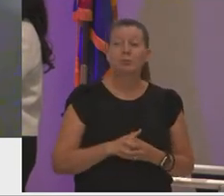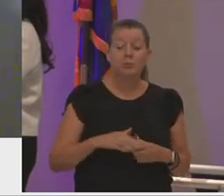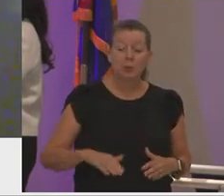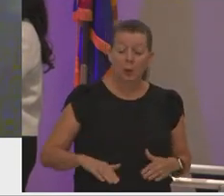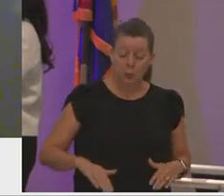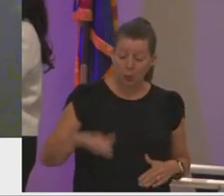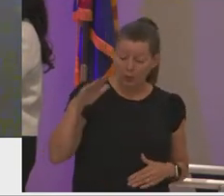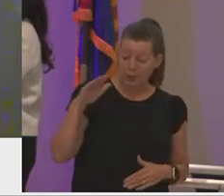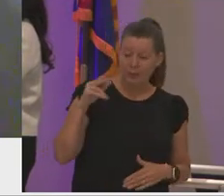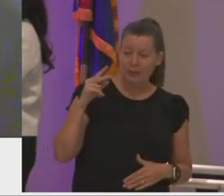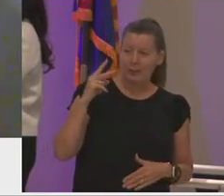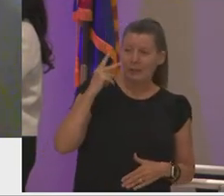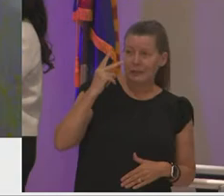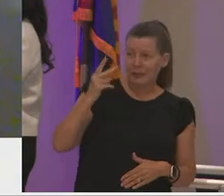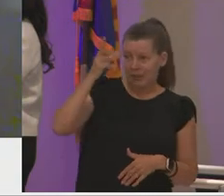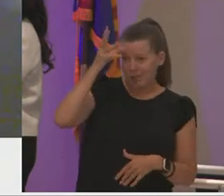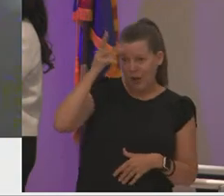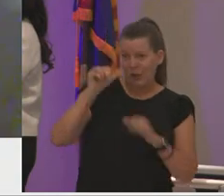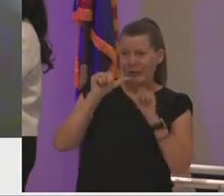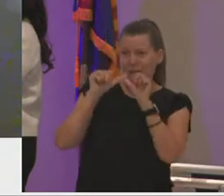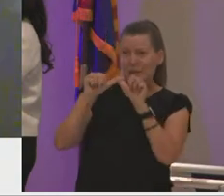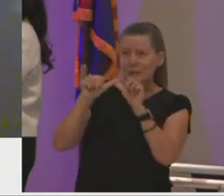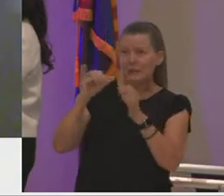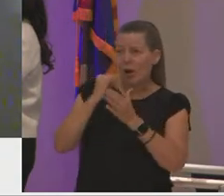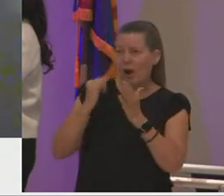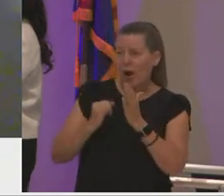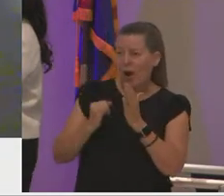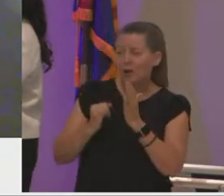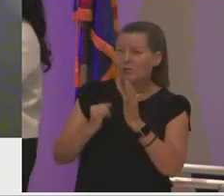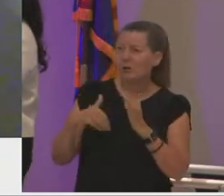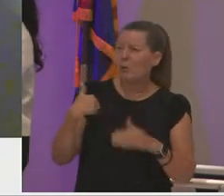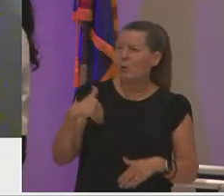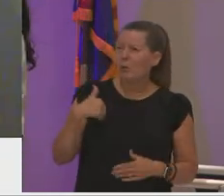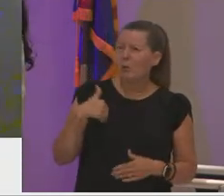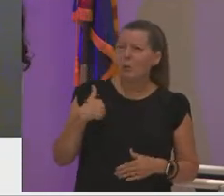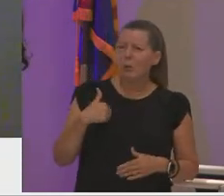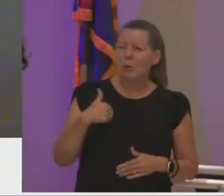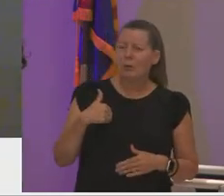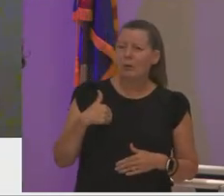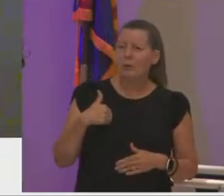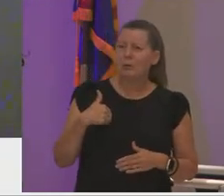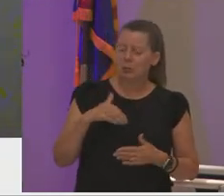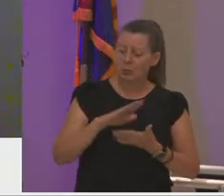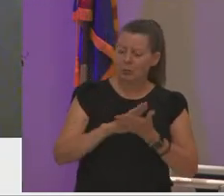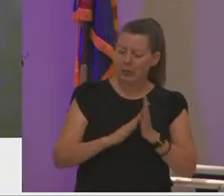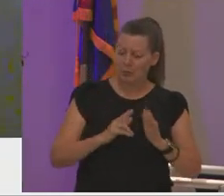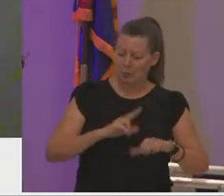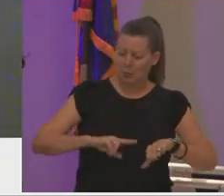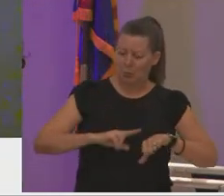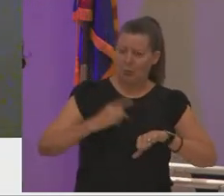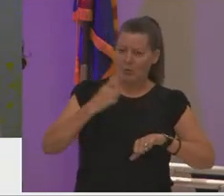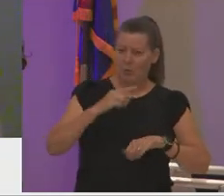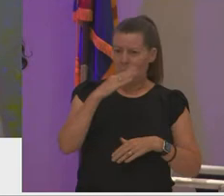father consistently make art truly normalized black art making on a subconscious level for me